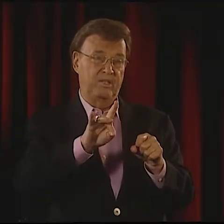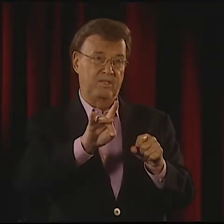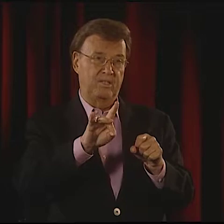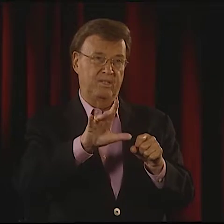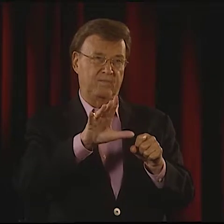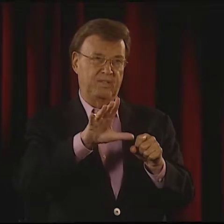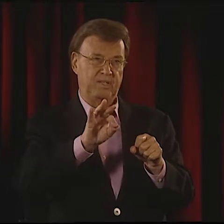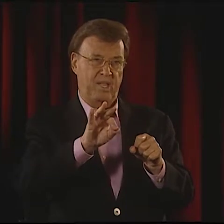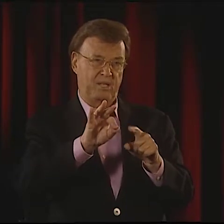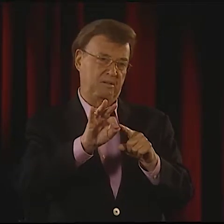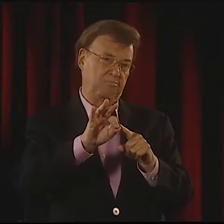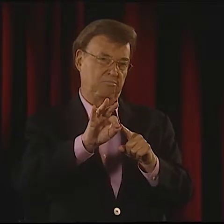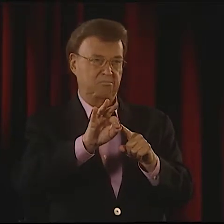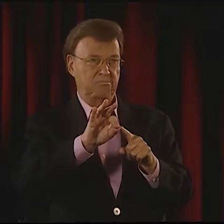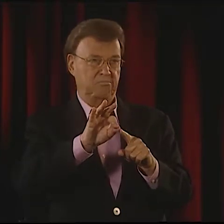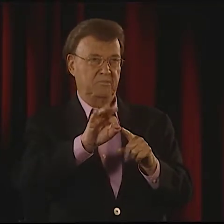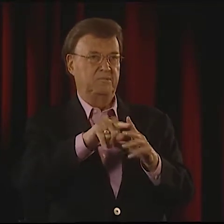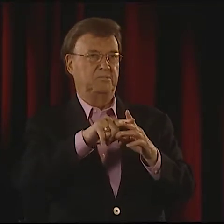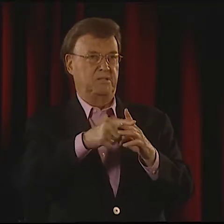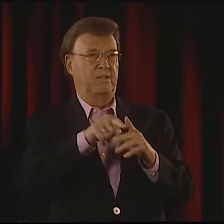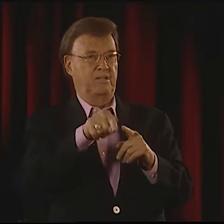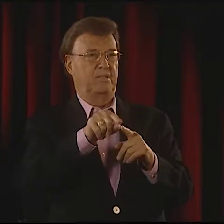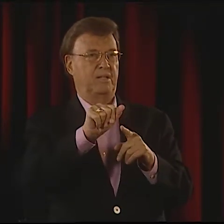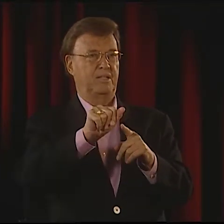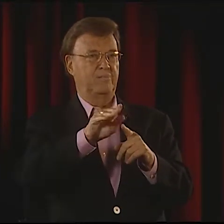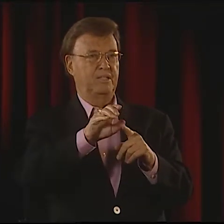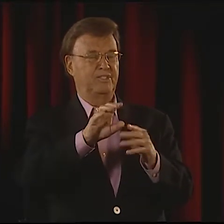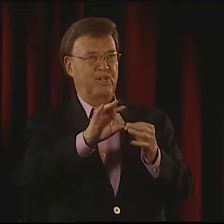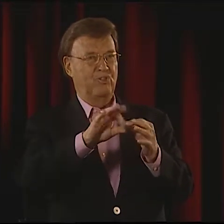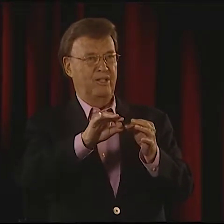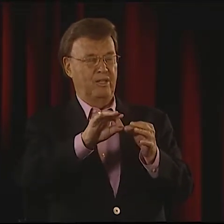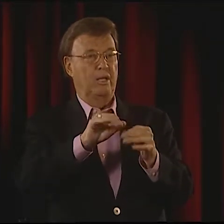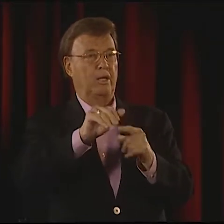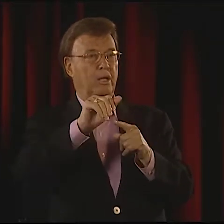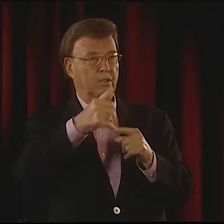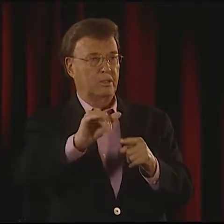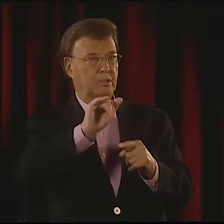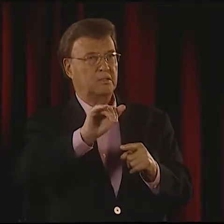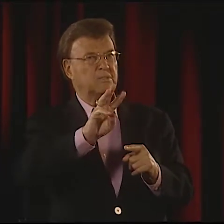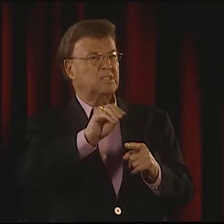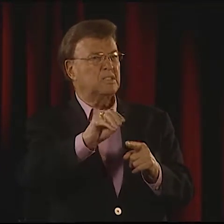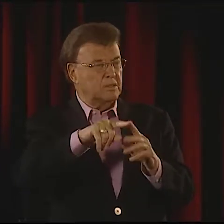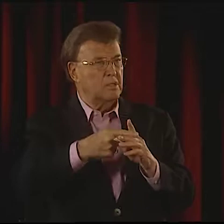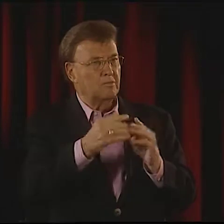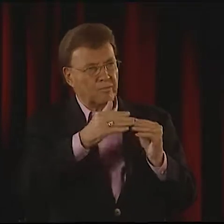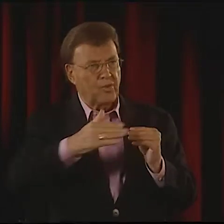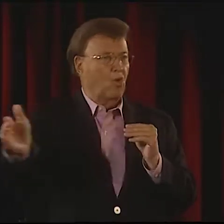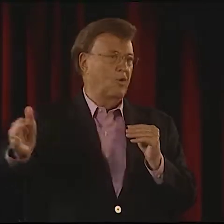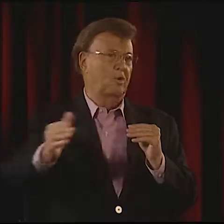SO I'D SAY '68, '69 IS WHEN THESE ABC STORIES KIND OF HIT TOWN, AND FROM THAT TIME FORWARD,